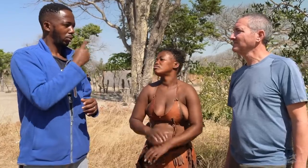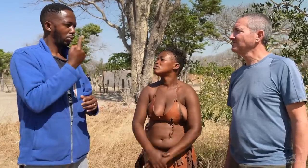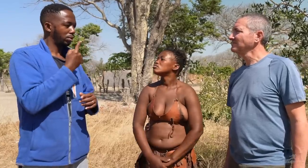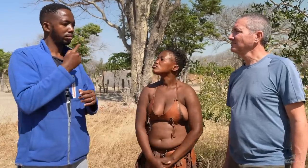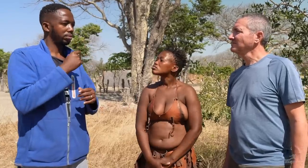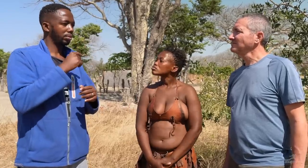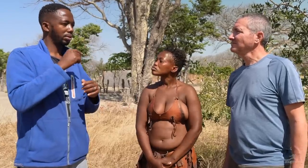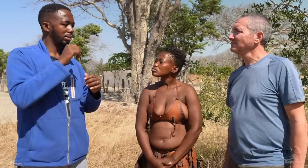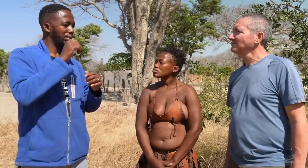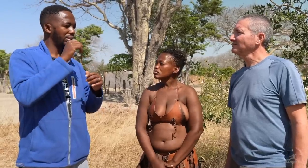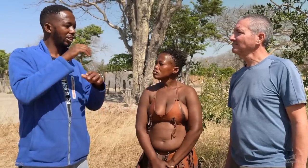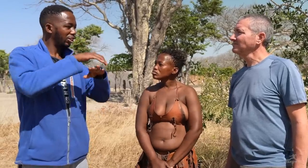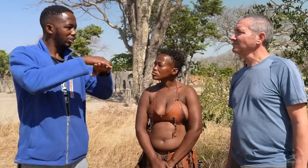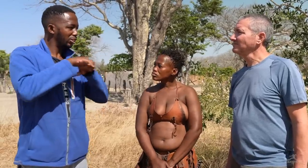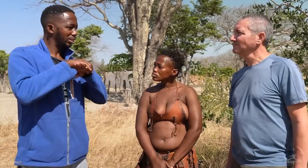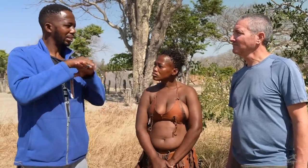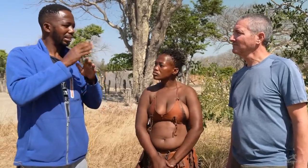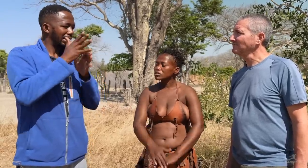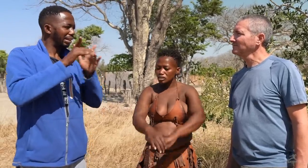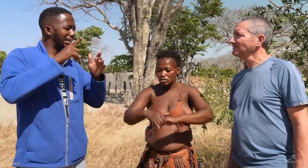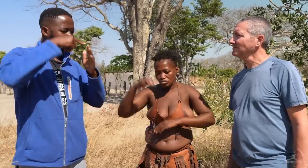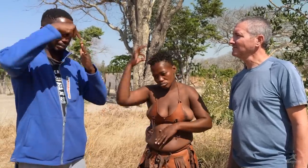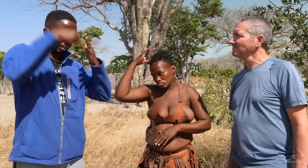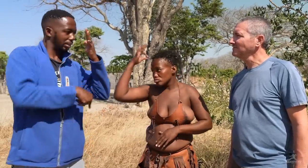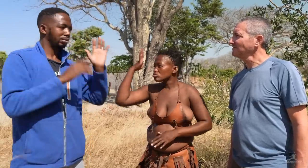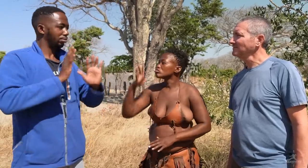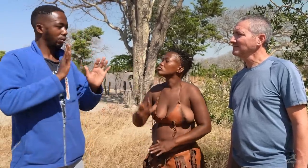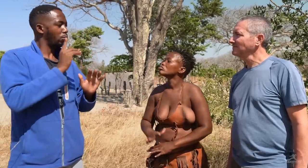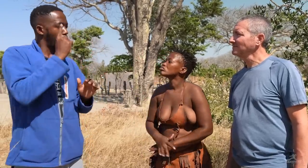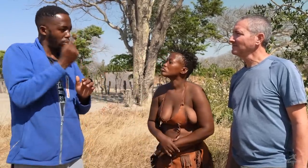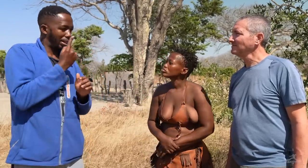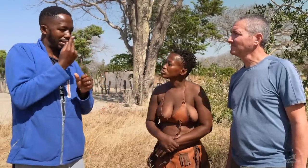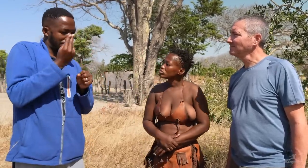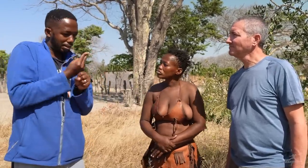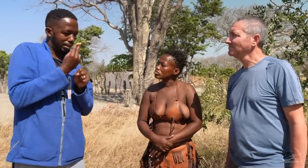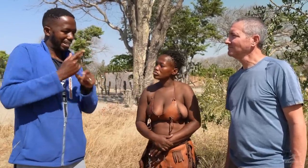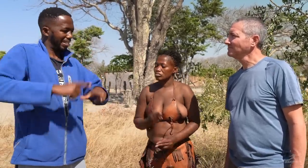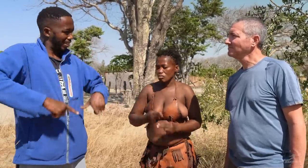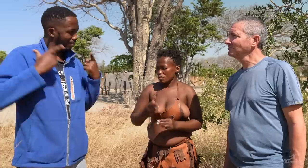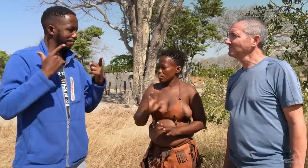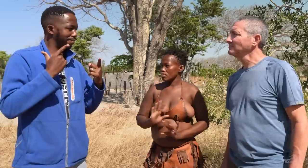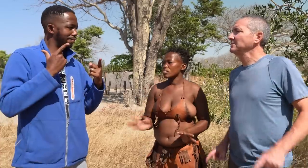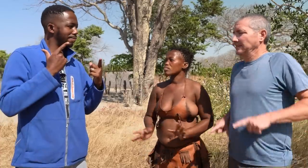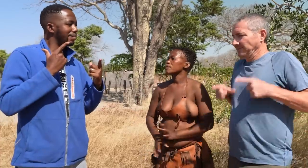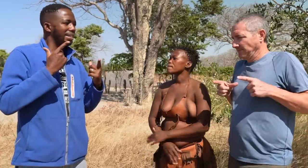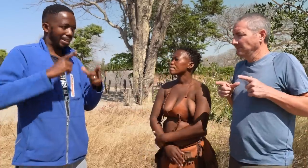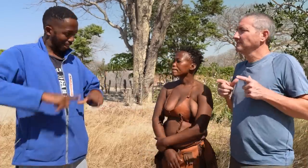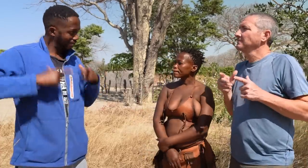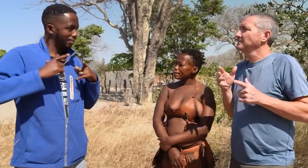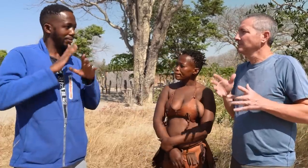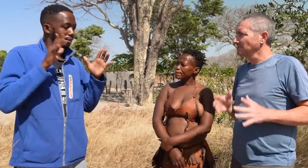She does have English, not Setswana, to get through daily life. I see.